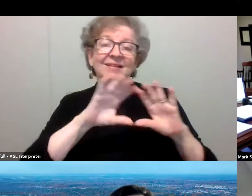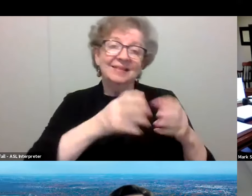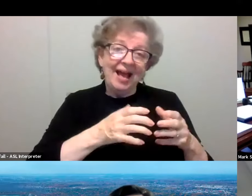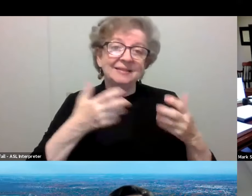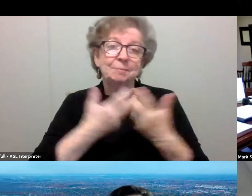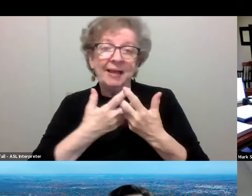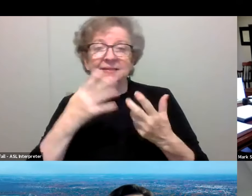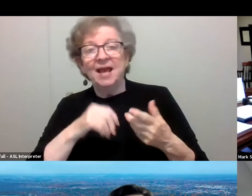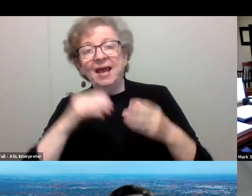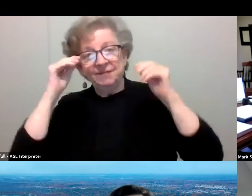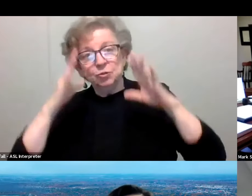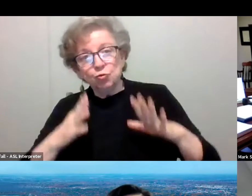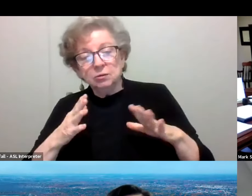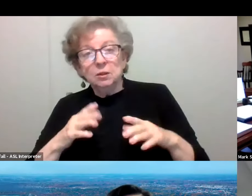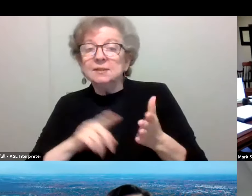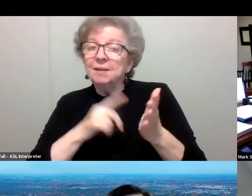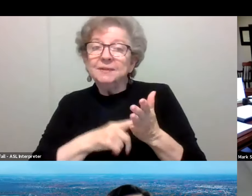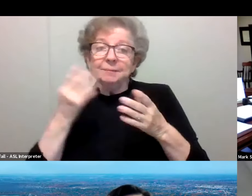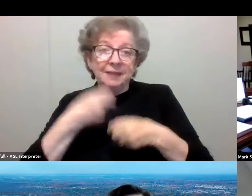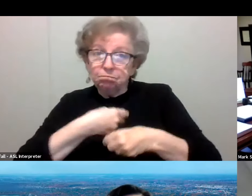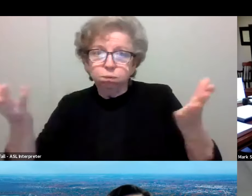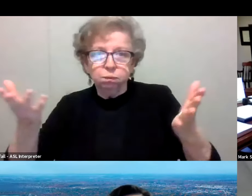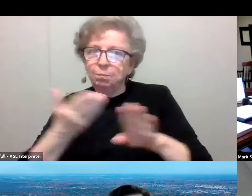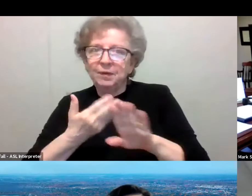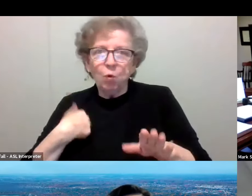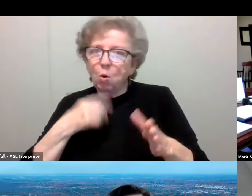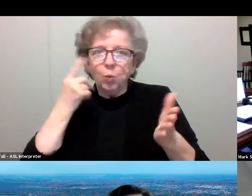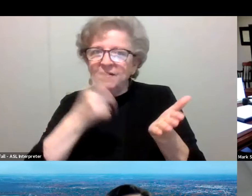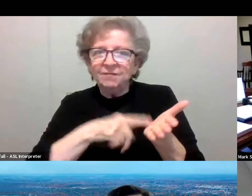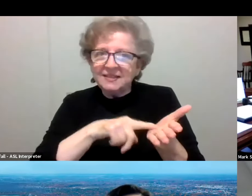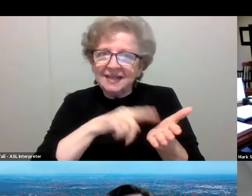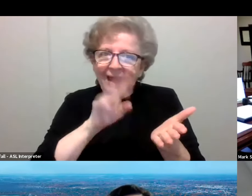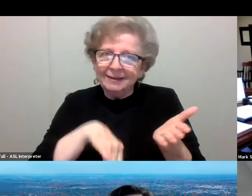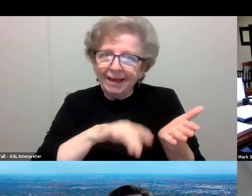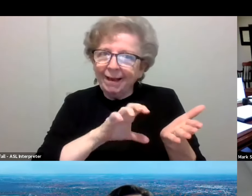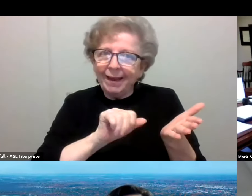before we've even done a case investigation, completed that case investigation, so it's not even clear